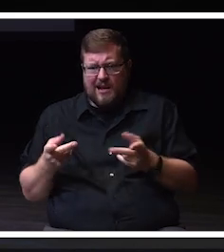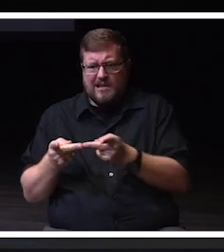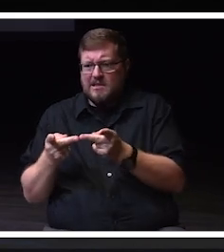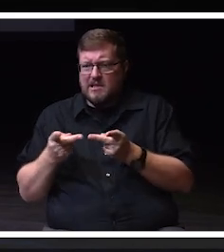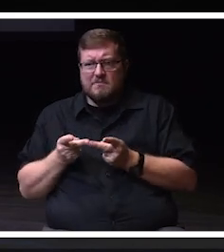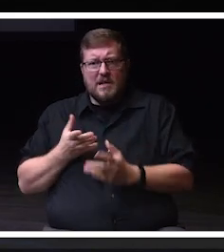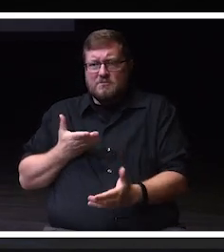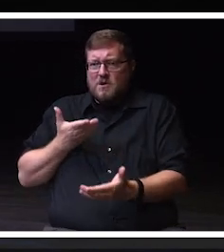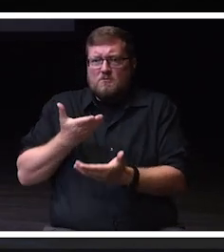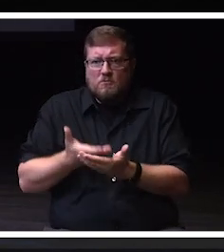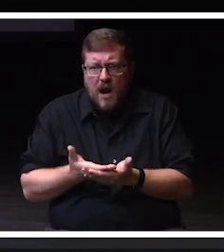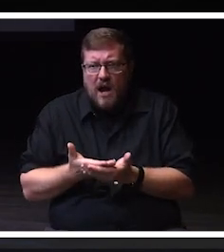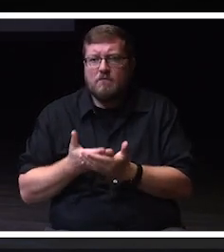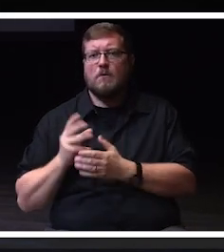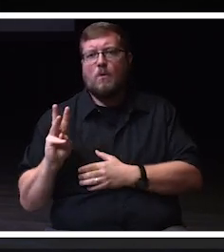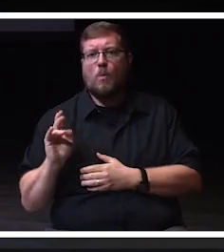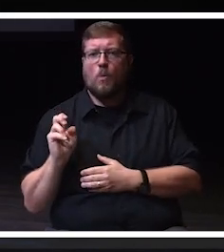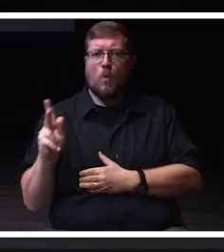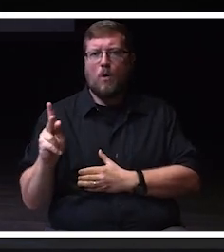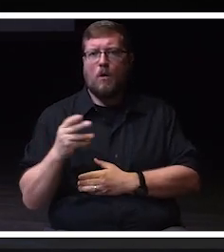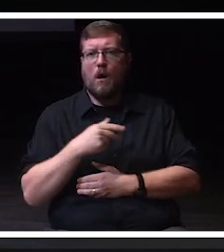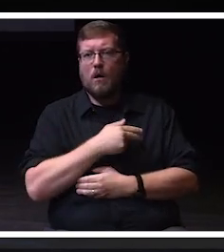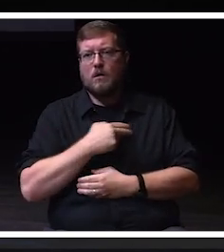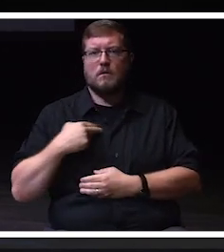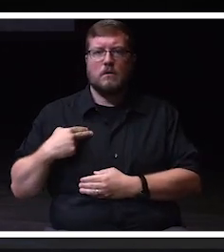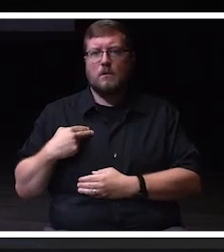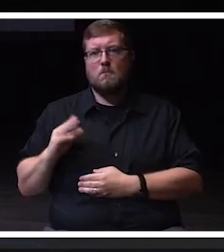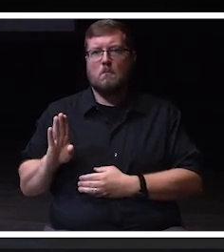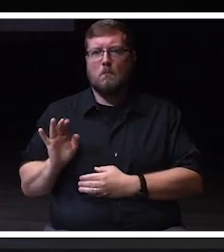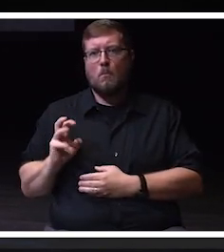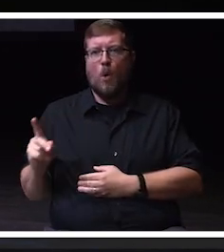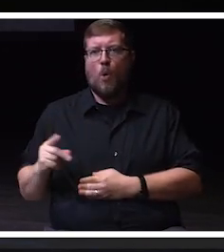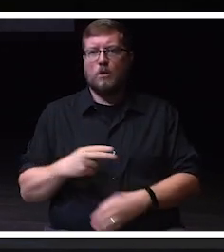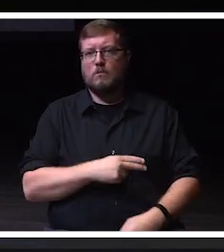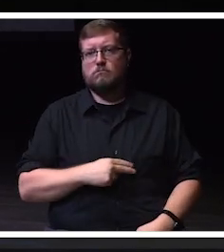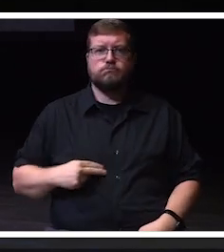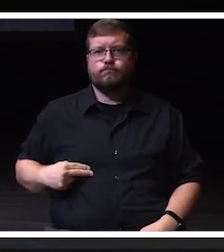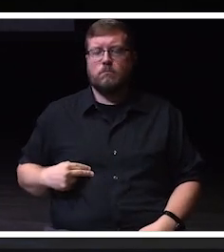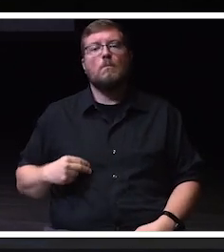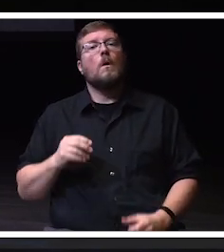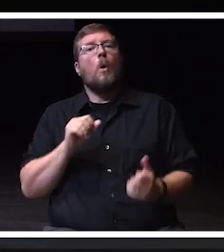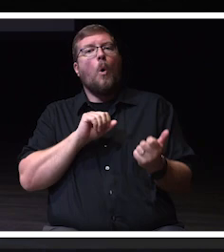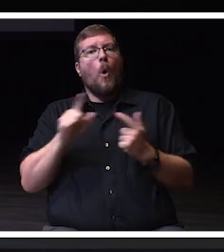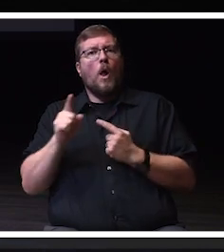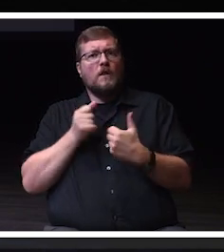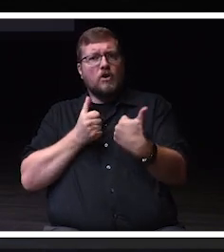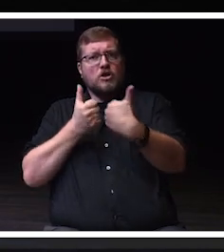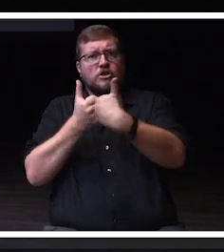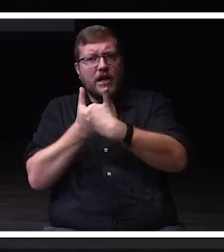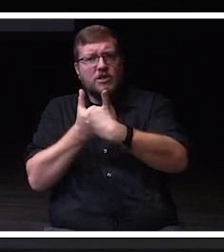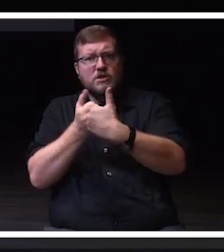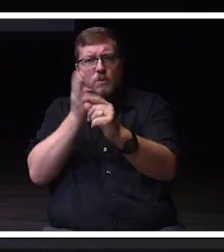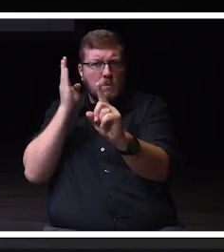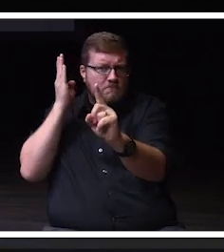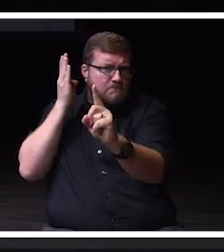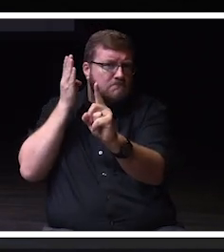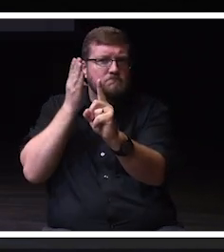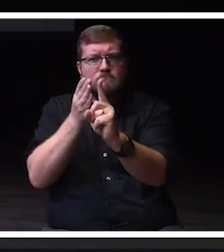We will face our challenges head on with courage and with confidence.